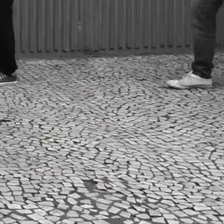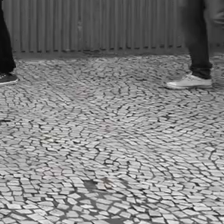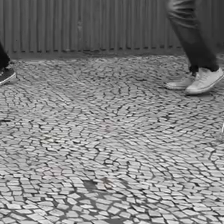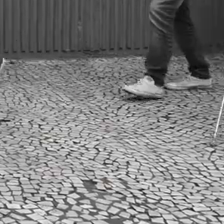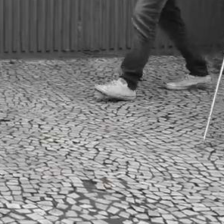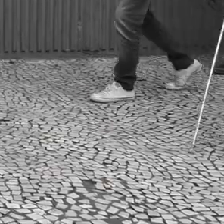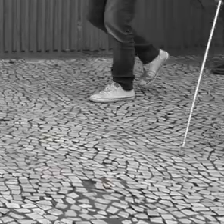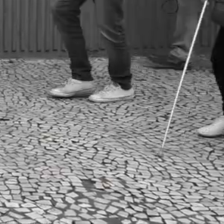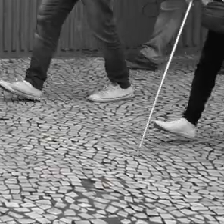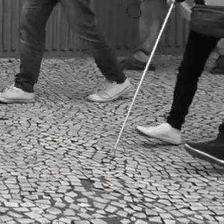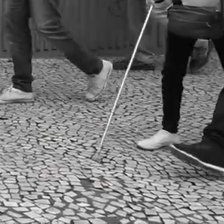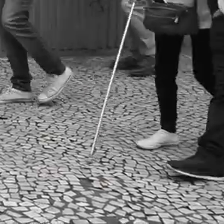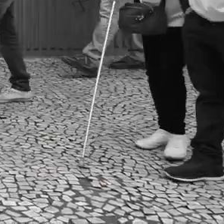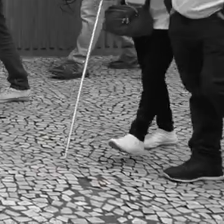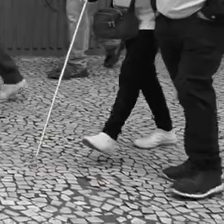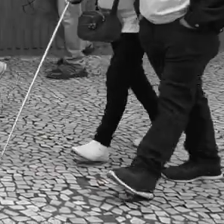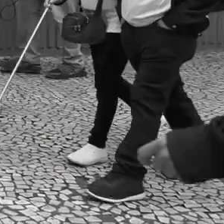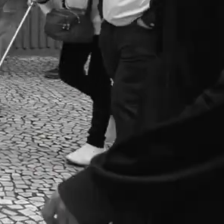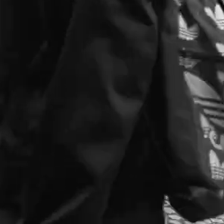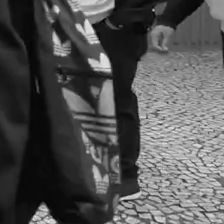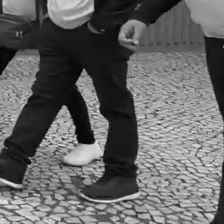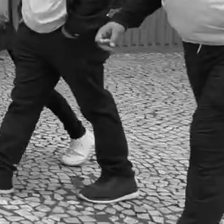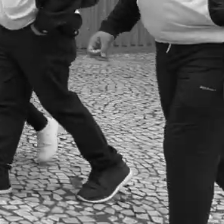[Participants walk down the street with their canes.]